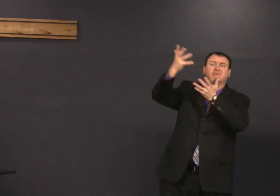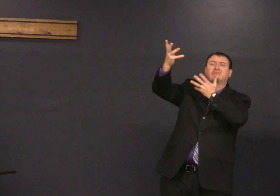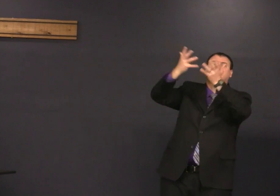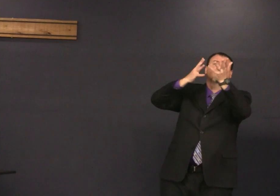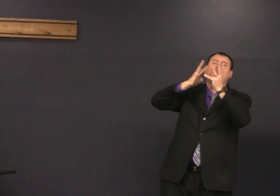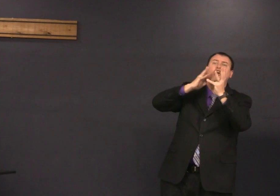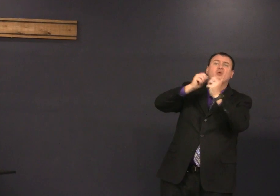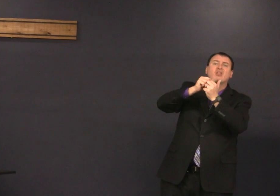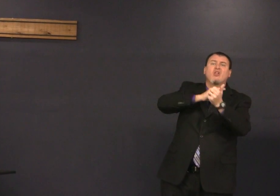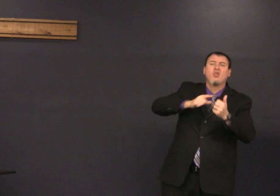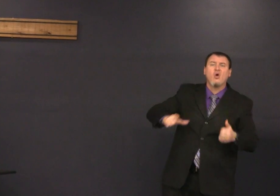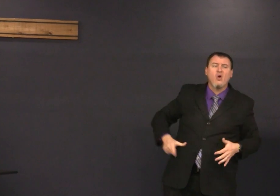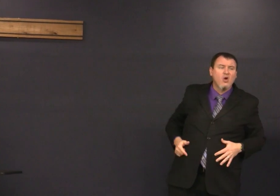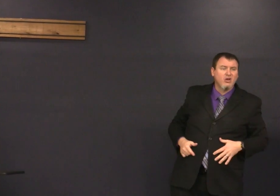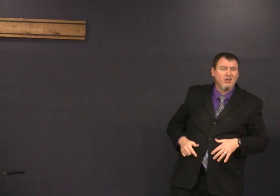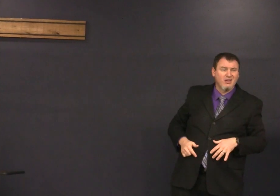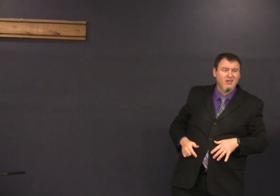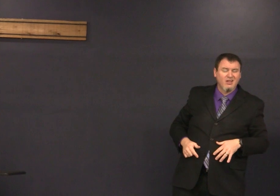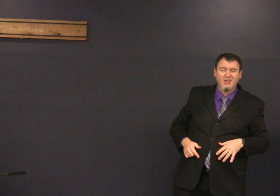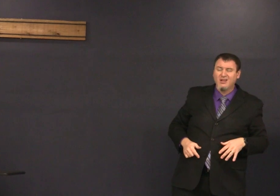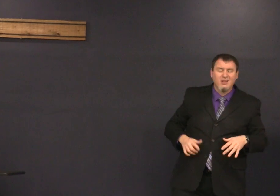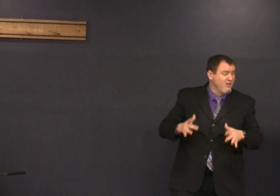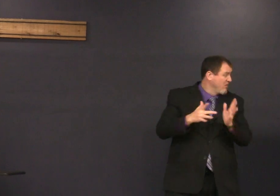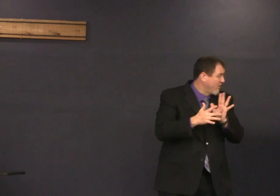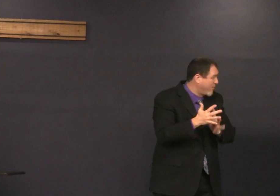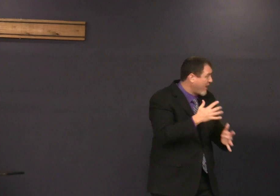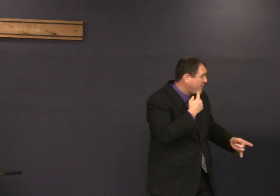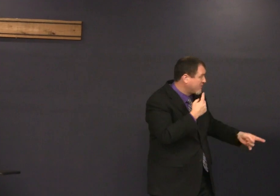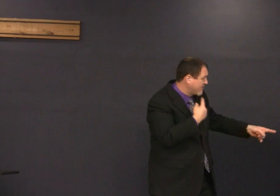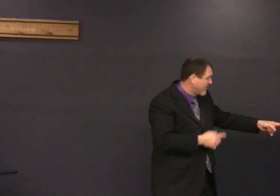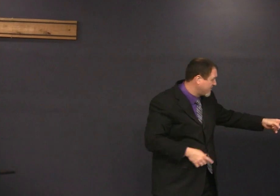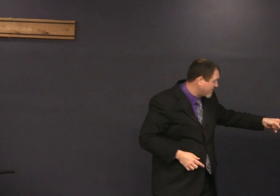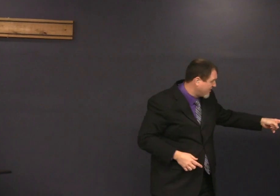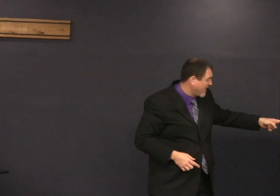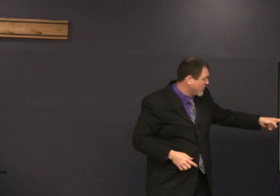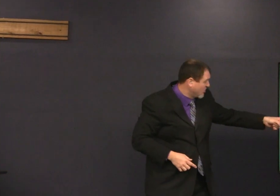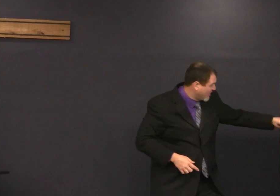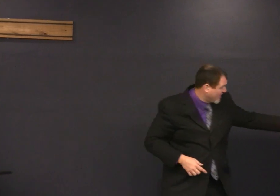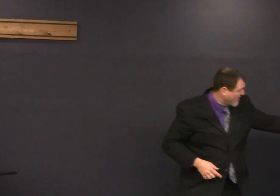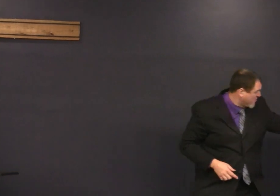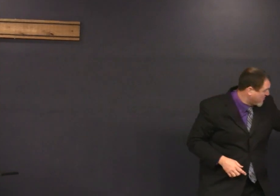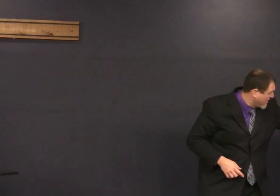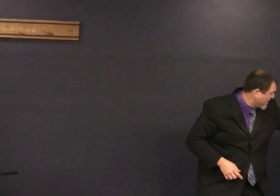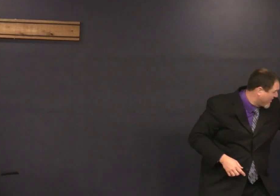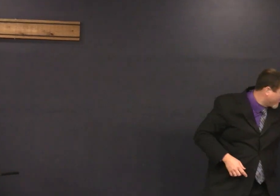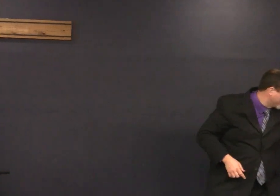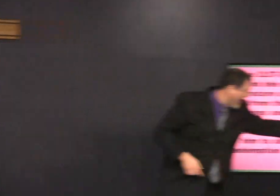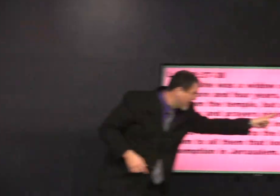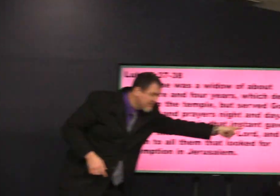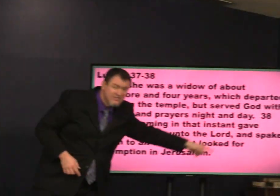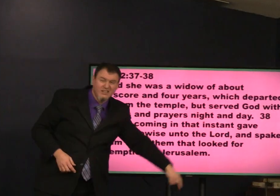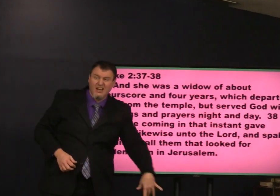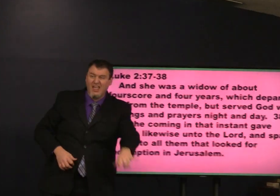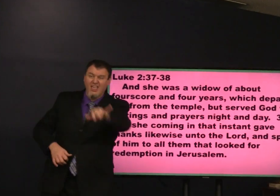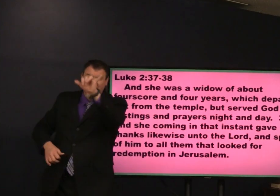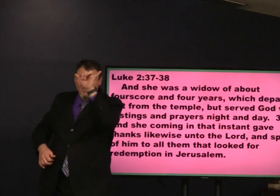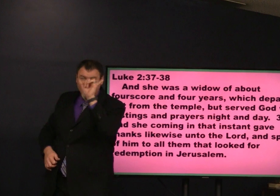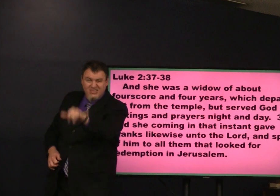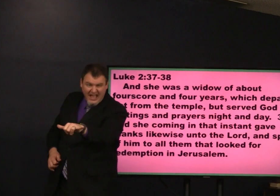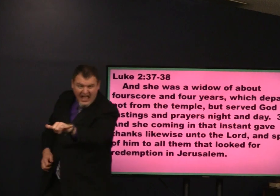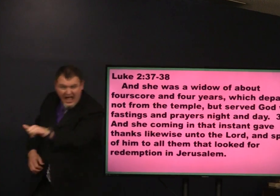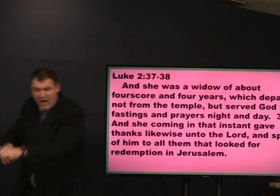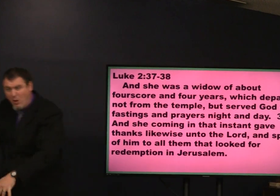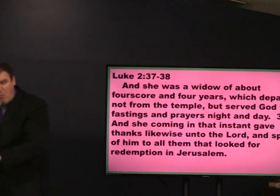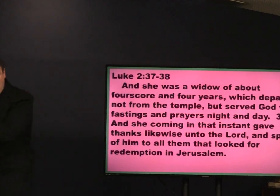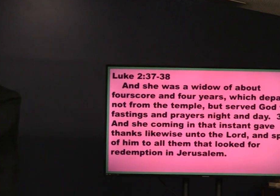praying fasting serving the lord and the Bible says and she was coming in that instant